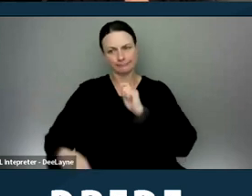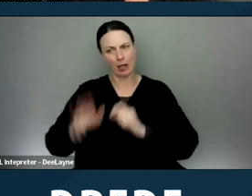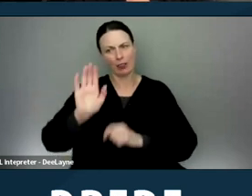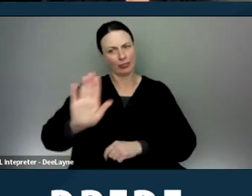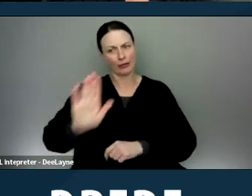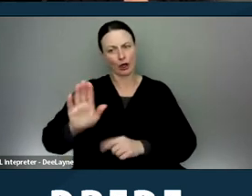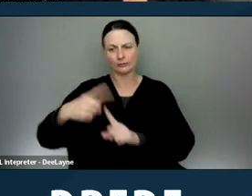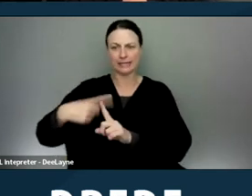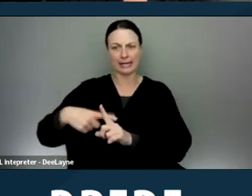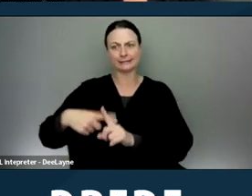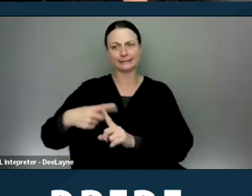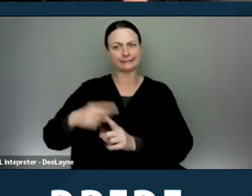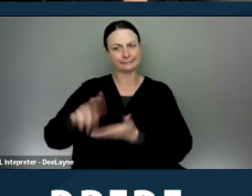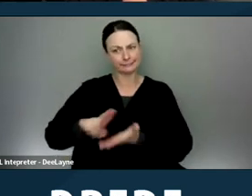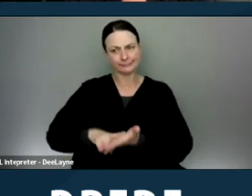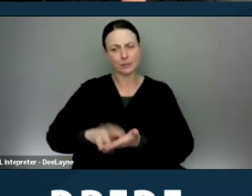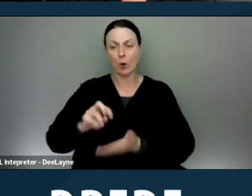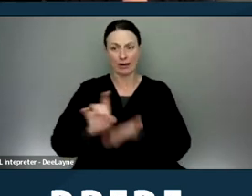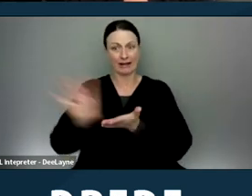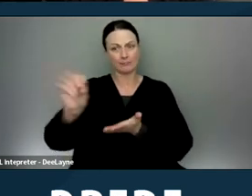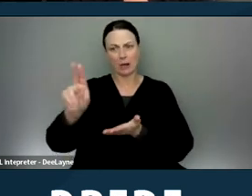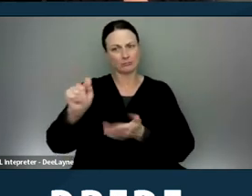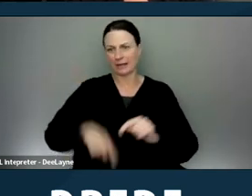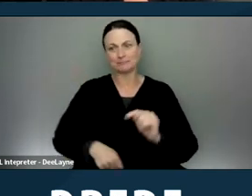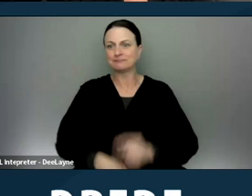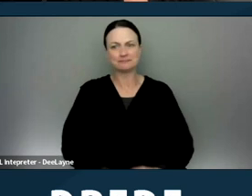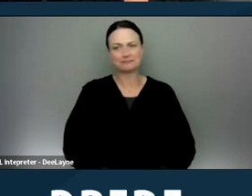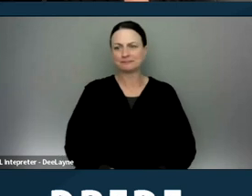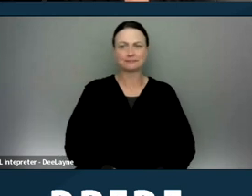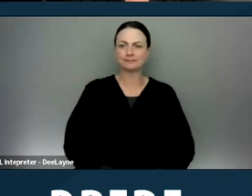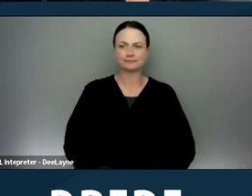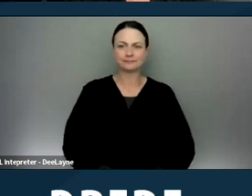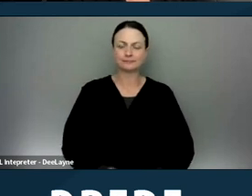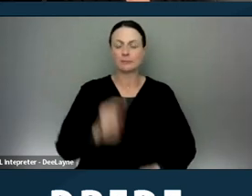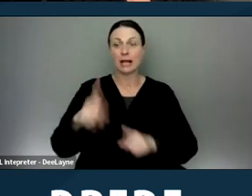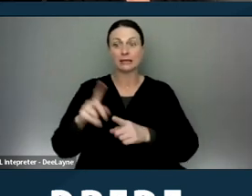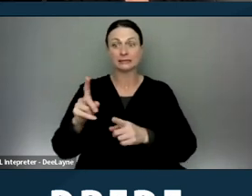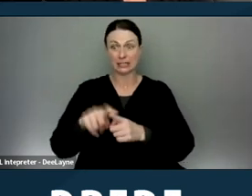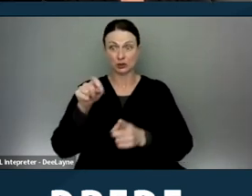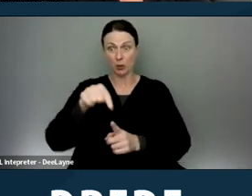or tell them they can no longer live in the apartment because their income source has changed.